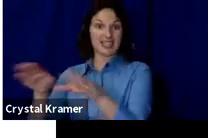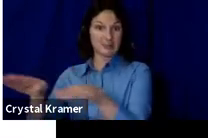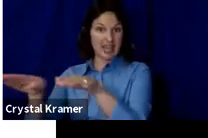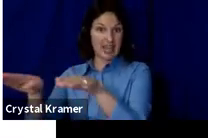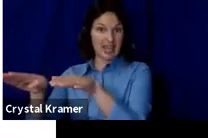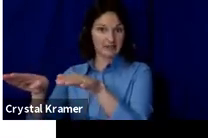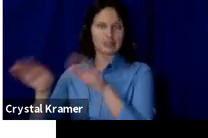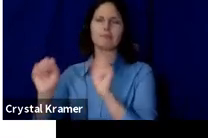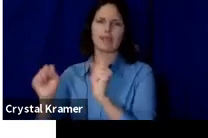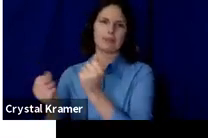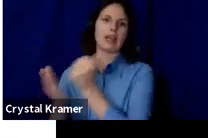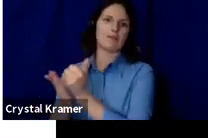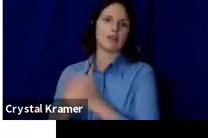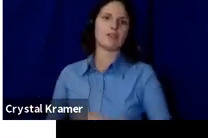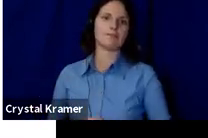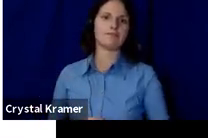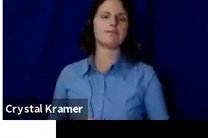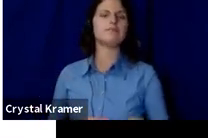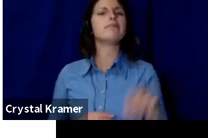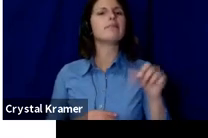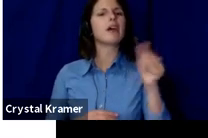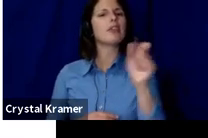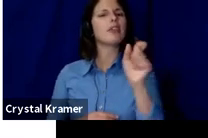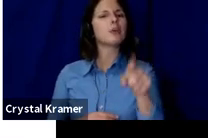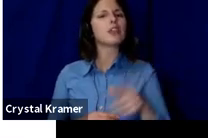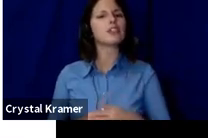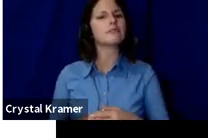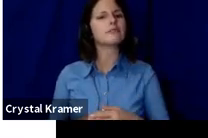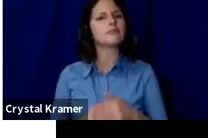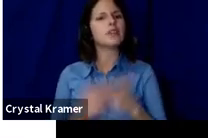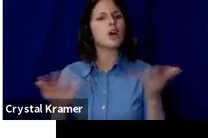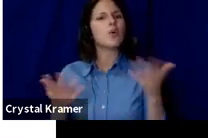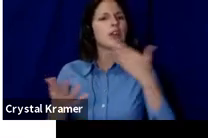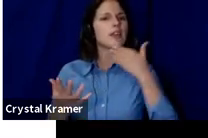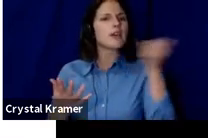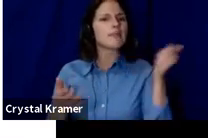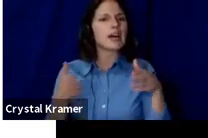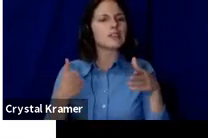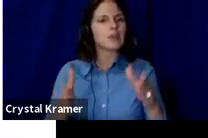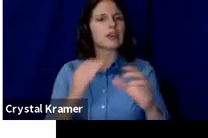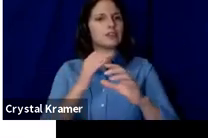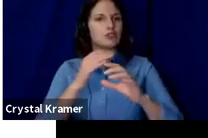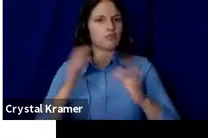Another question is, what are the best ways to promote your crowdfunding besides social media and email marketing?